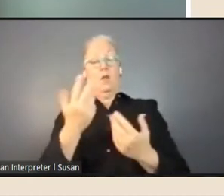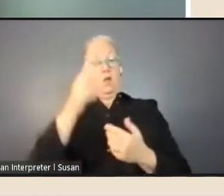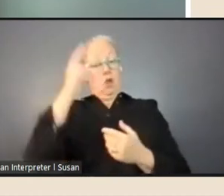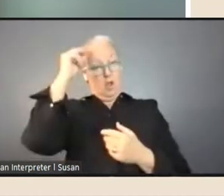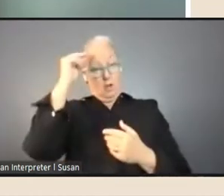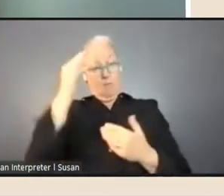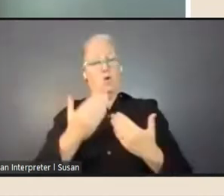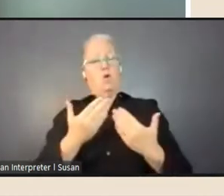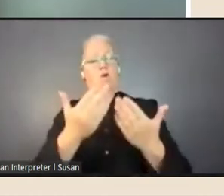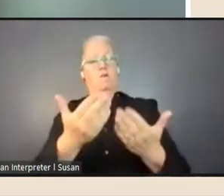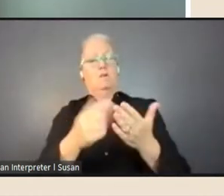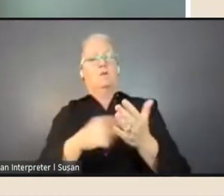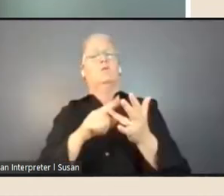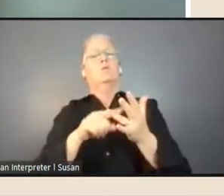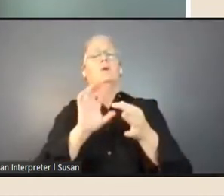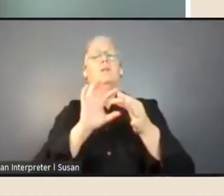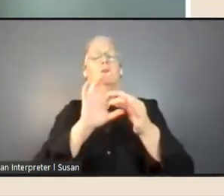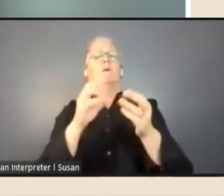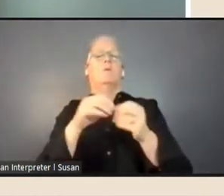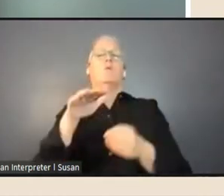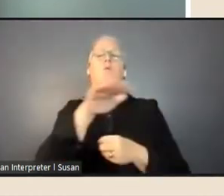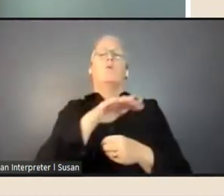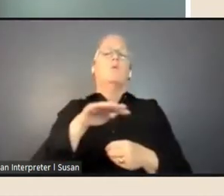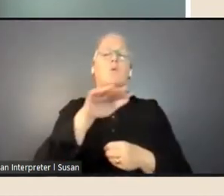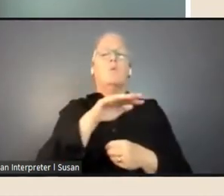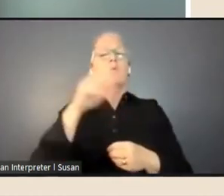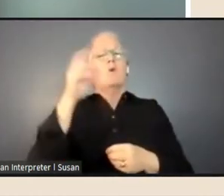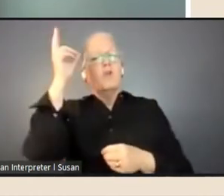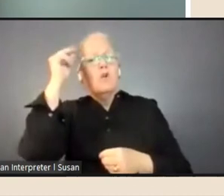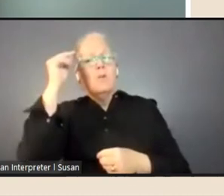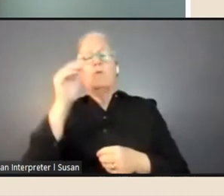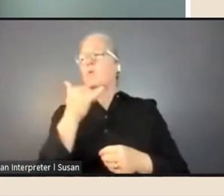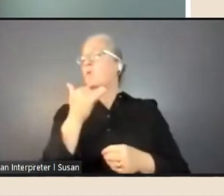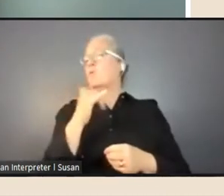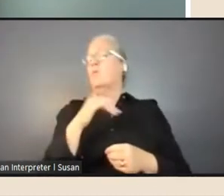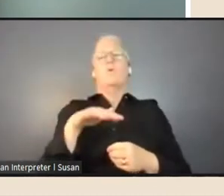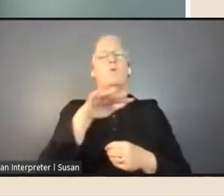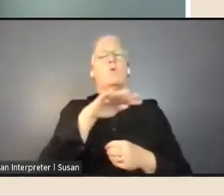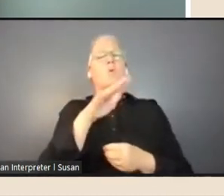with local organisations, local libraries or local support and if that's really important to